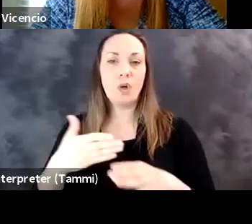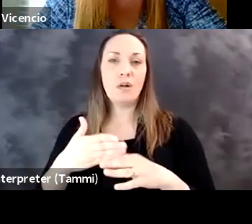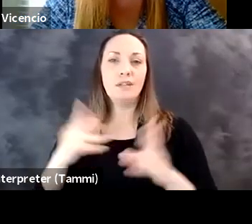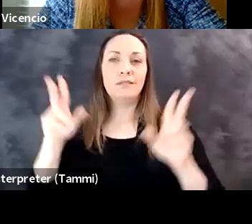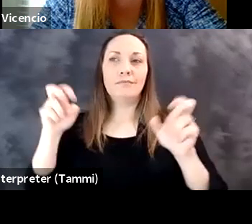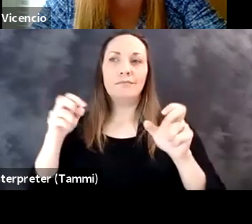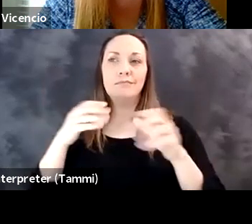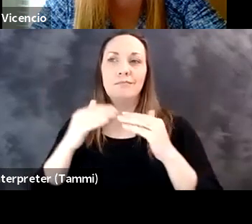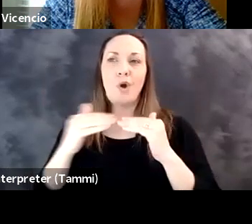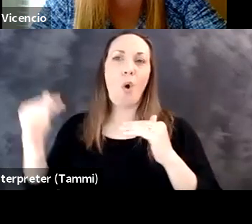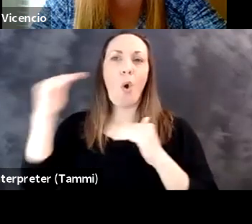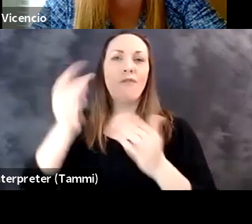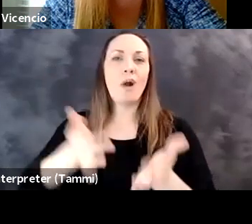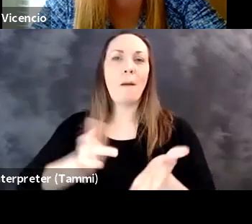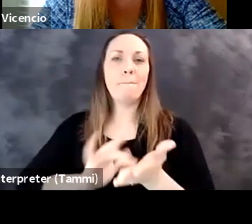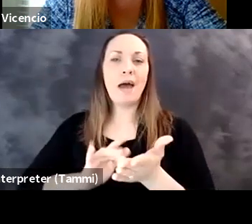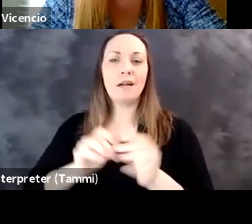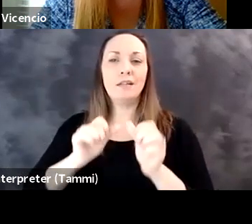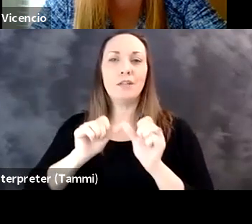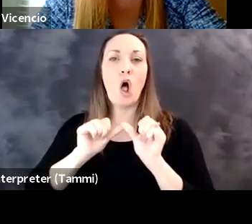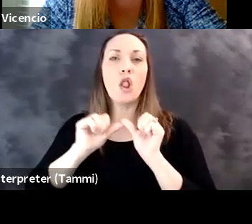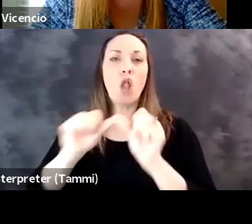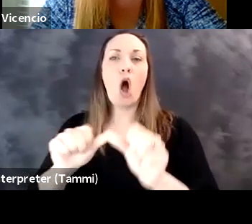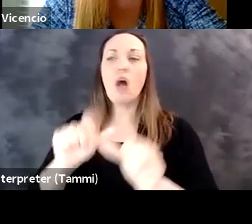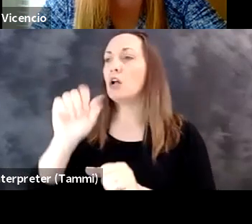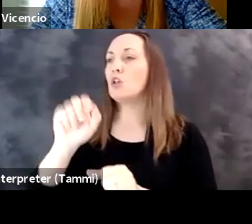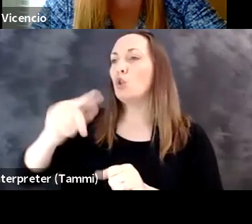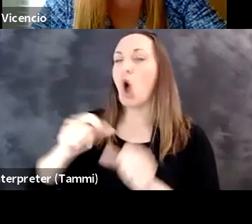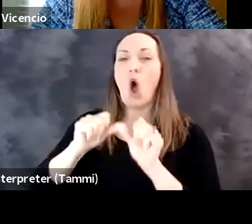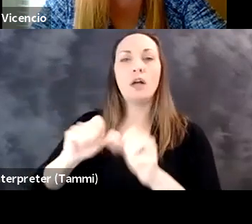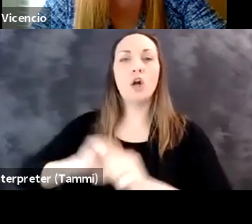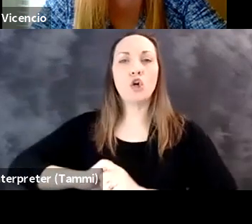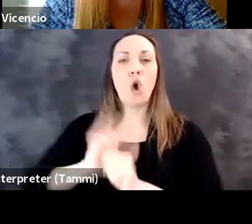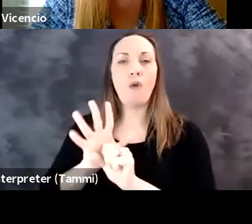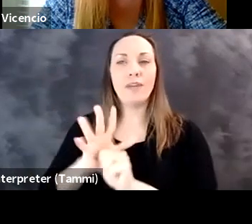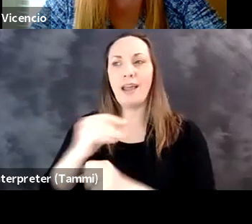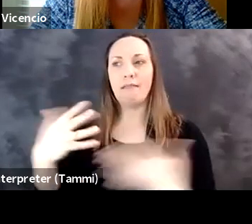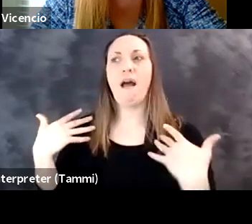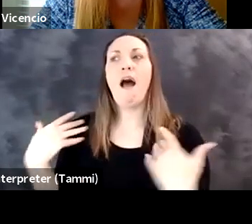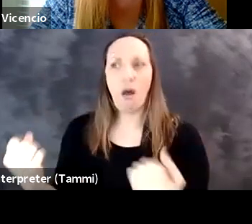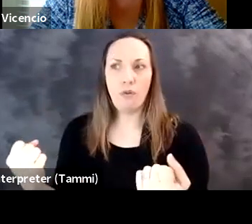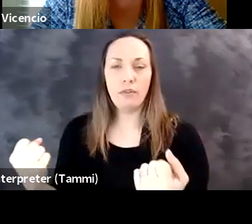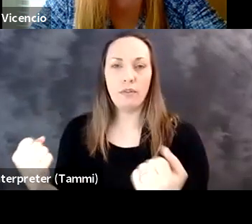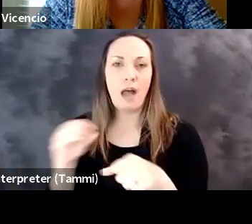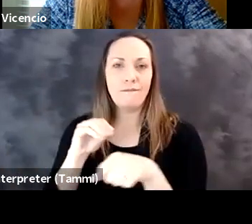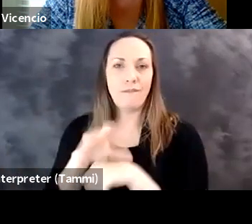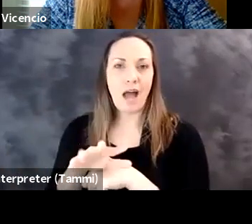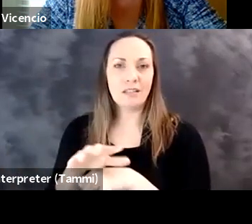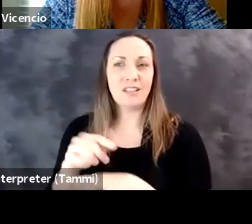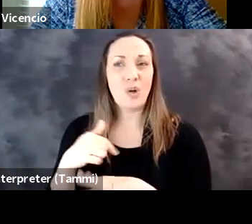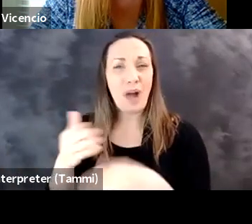I think there might be the tendency to overmedicalize long covid and the health effects.